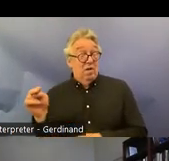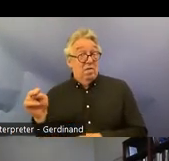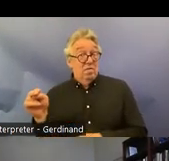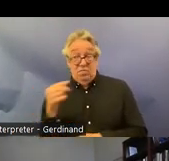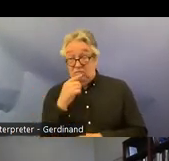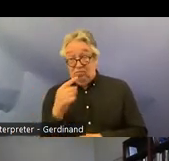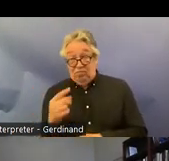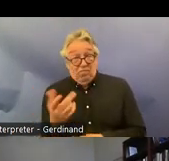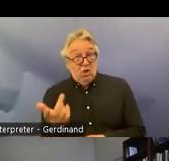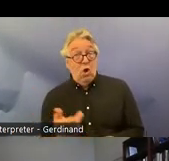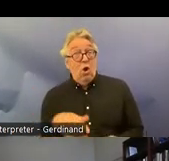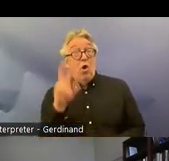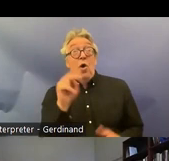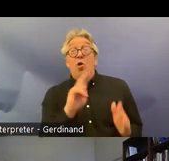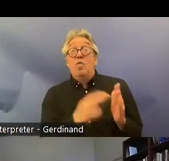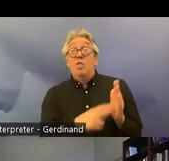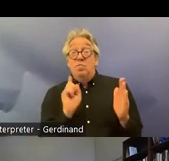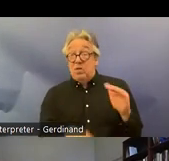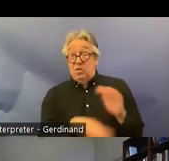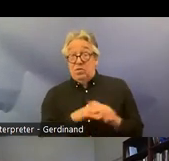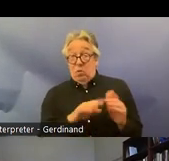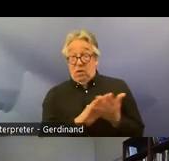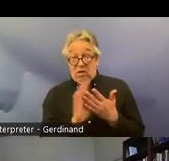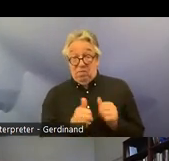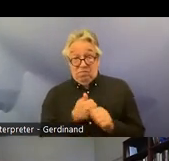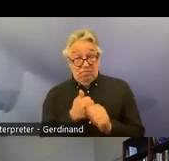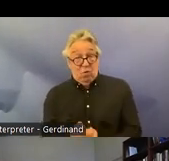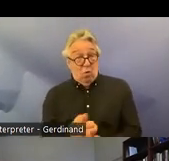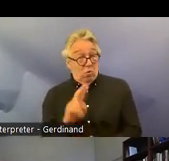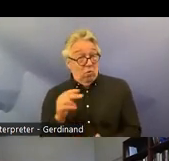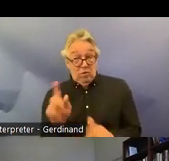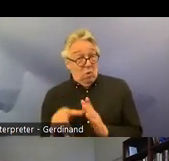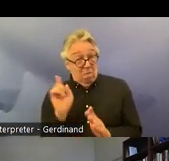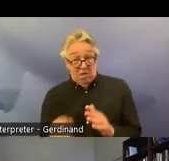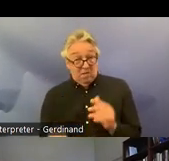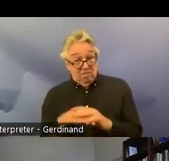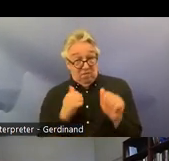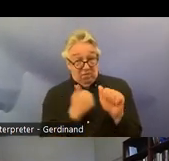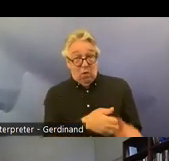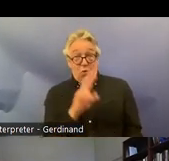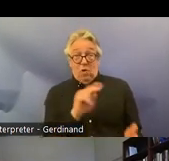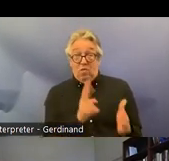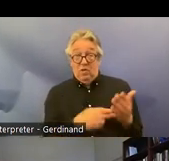already be applied in full in Norwegian law we have a provision in Norwegian